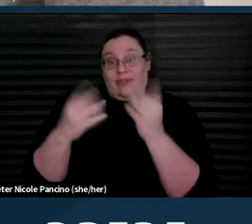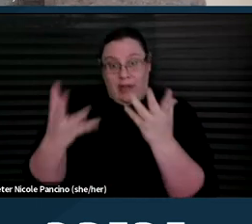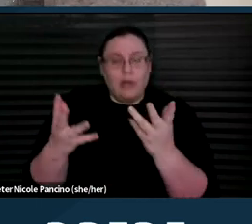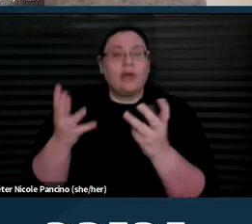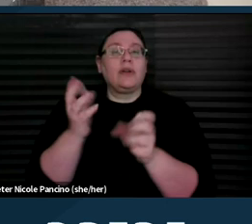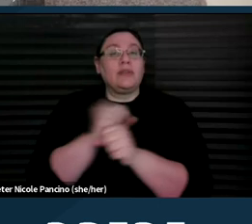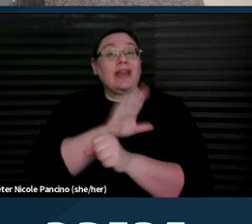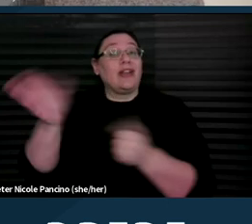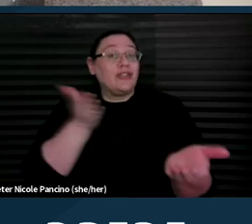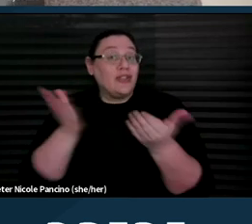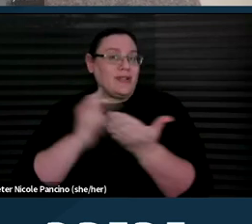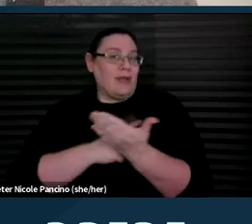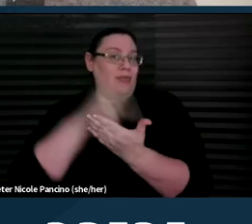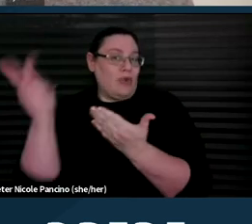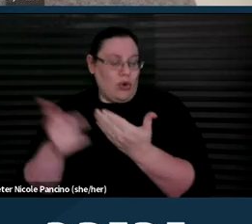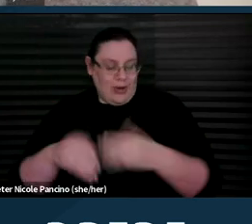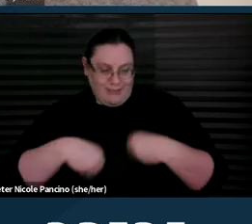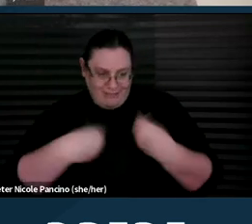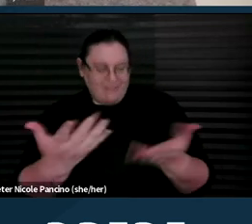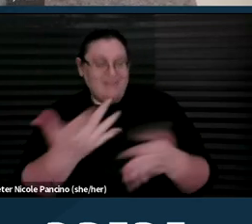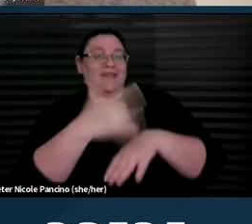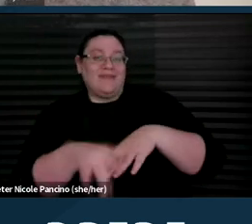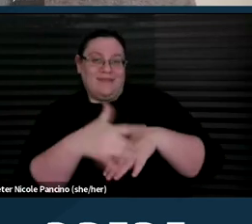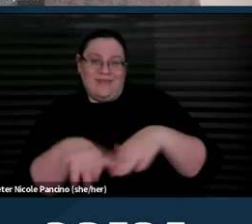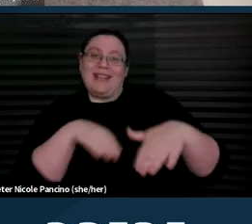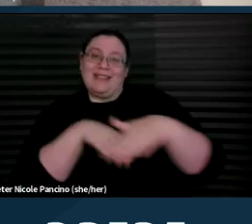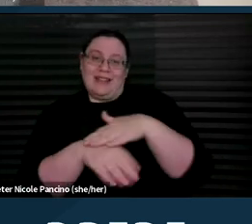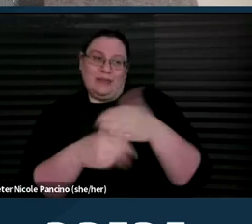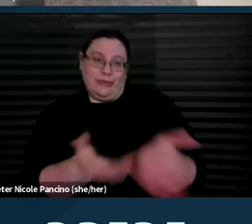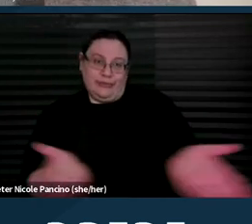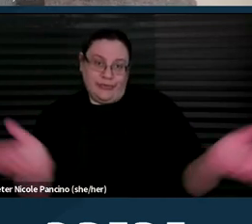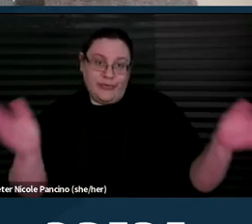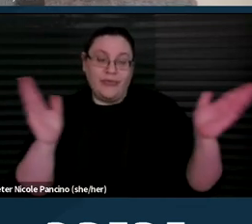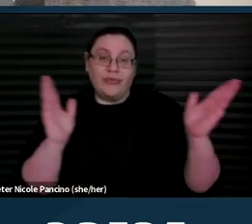and programs available in an accessible manner. And this can include,